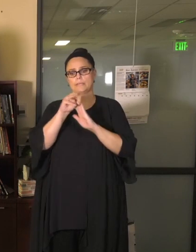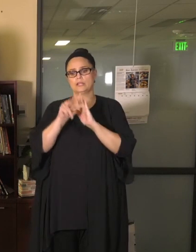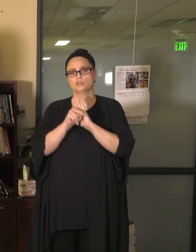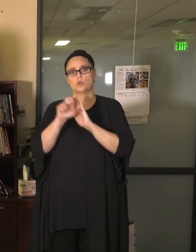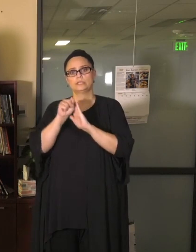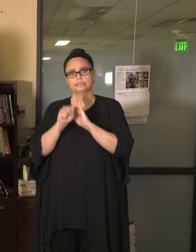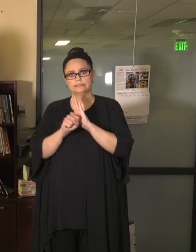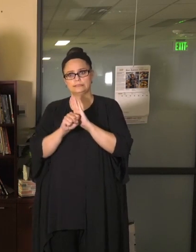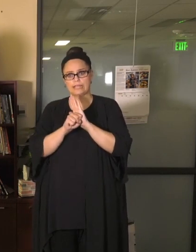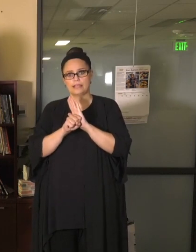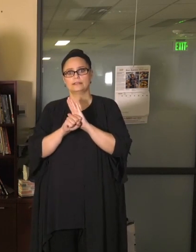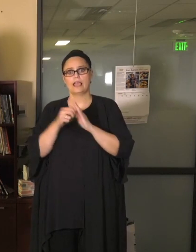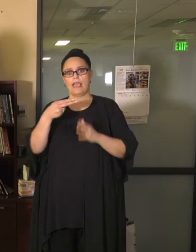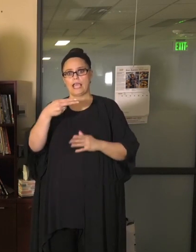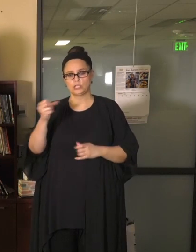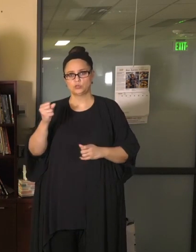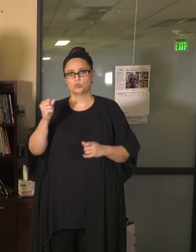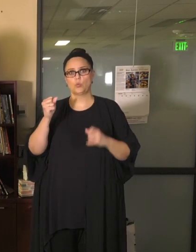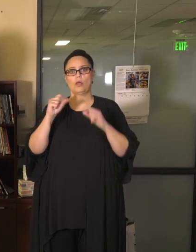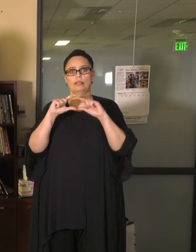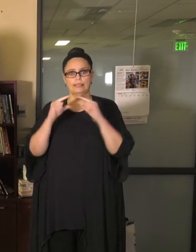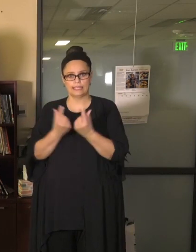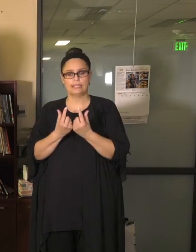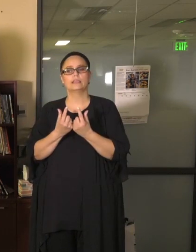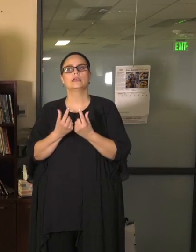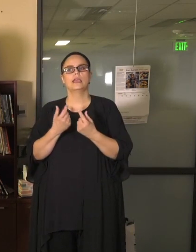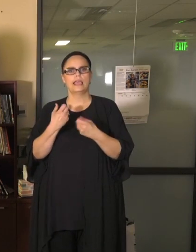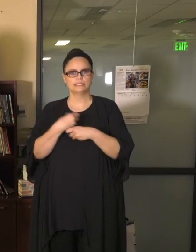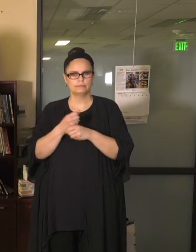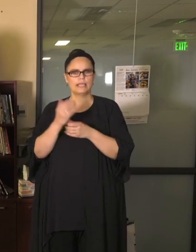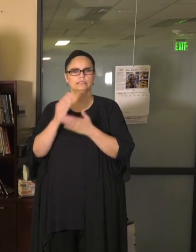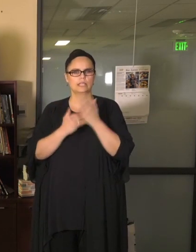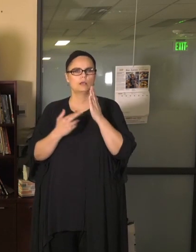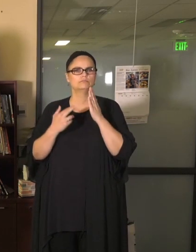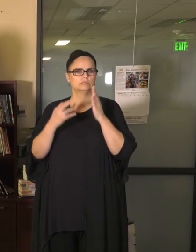this week has made a ruling moving some of our fall sports to the spring,